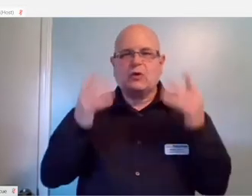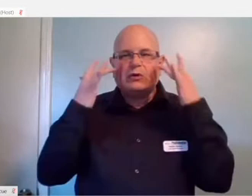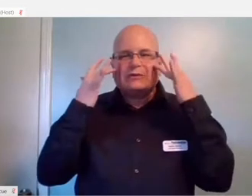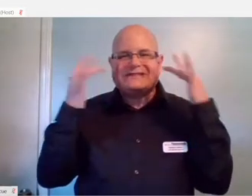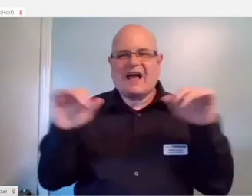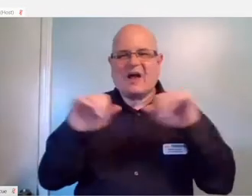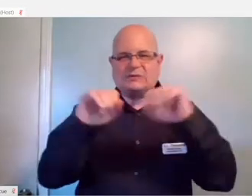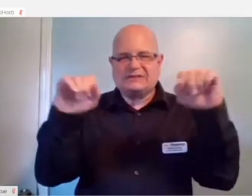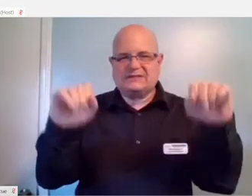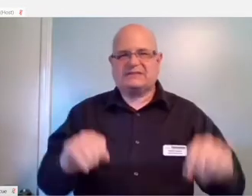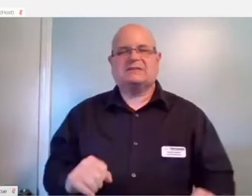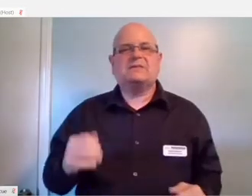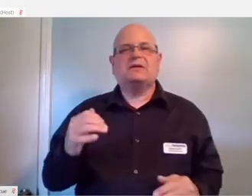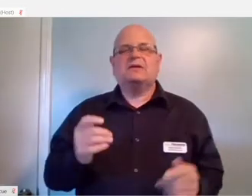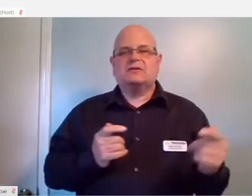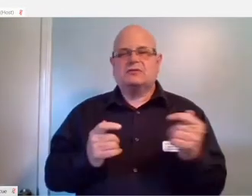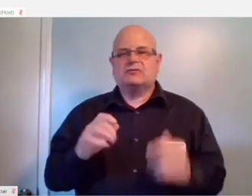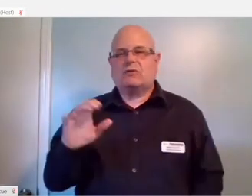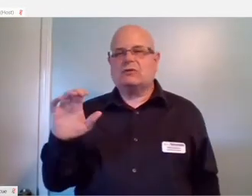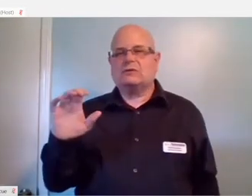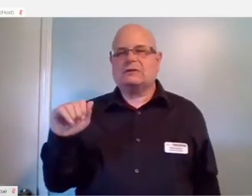and to control your cable box.